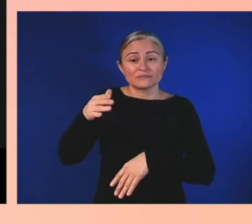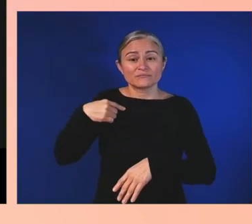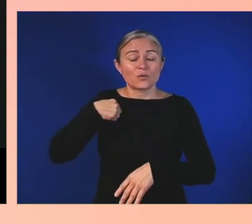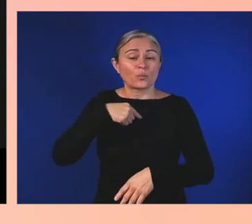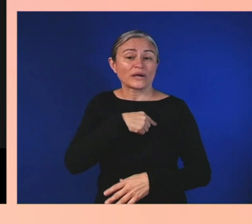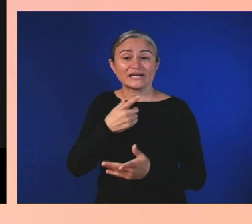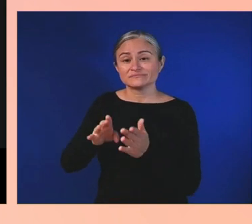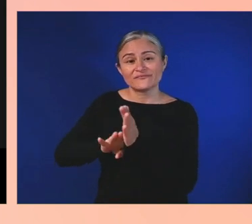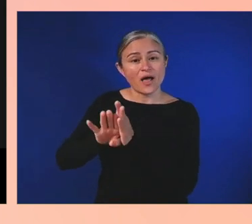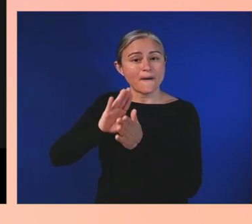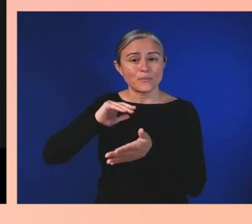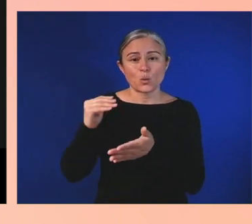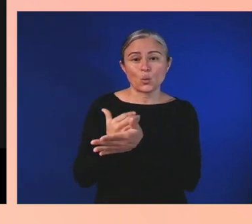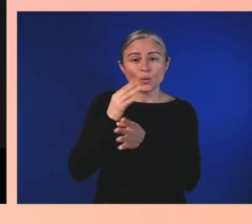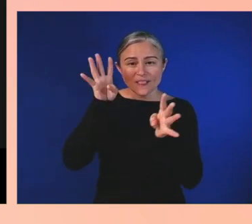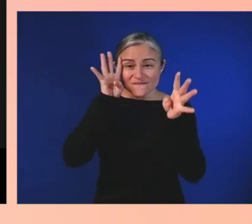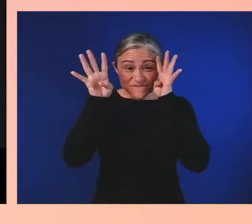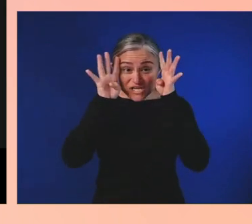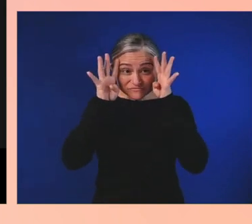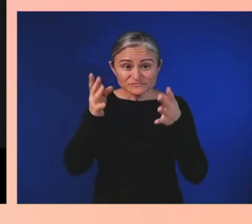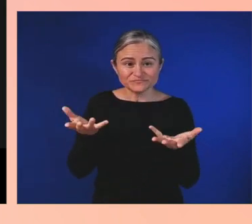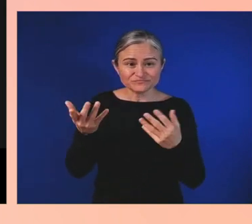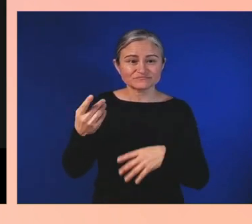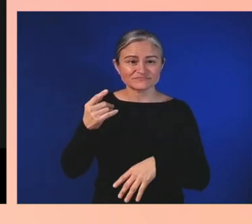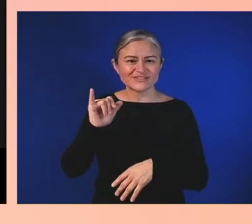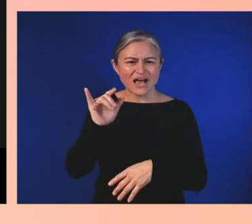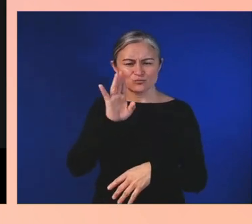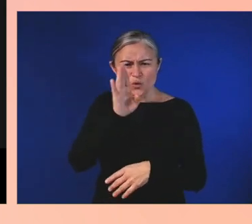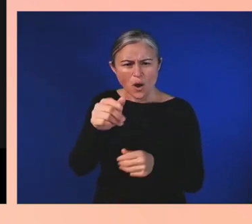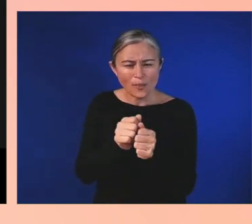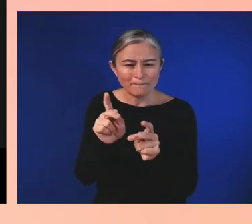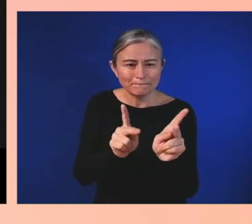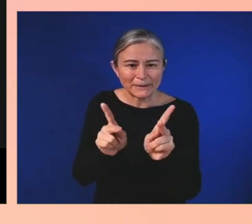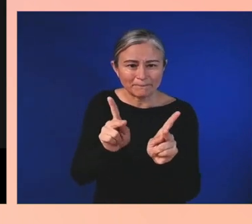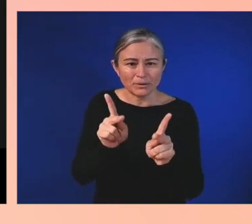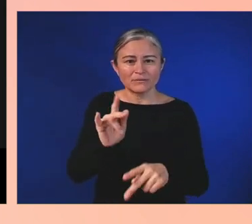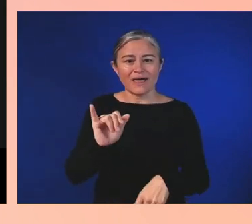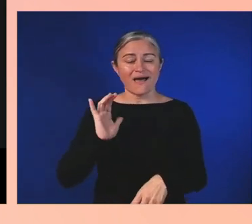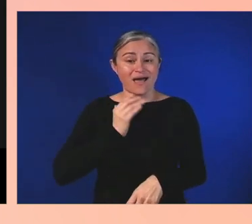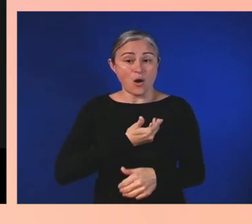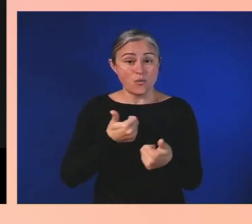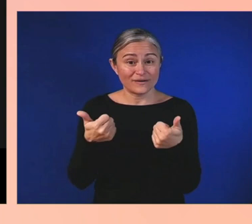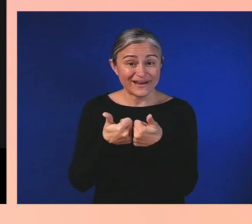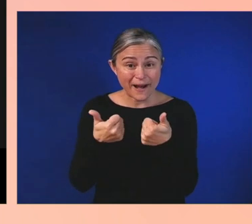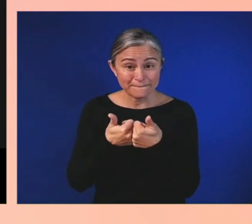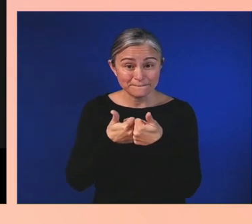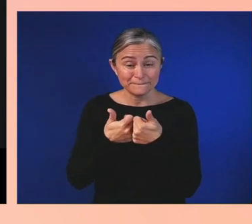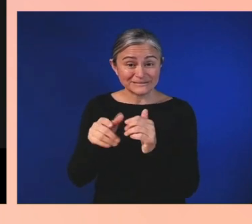that we're directing people to, things like our Gaming Accessibility Fundamentals Learning course,